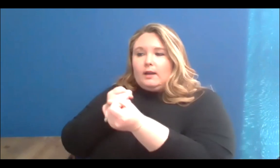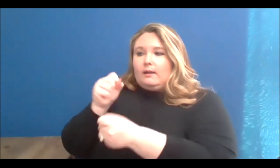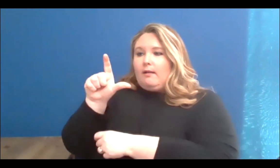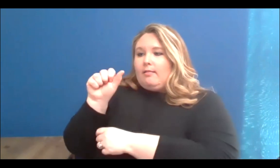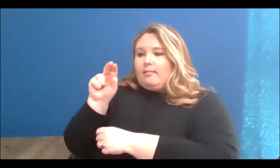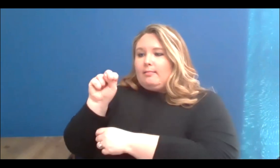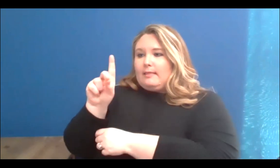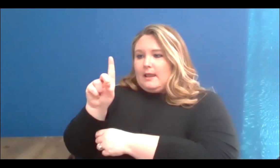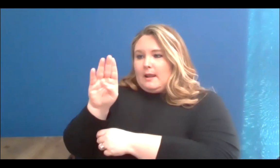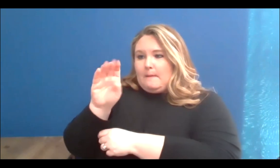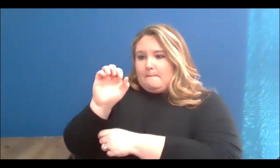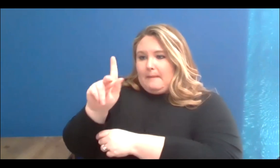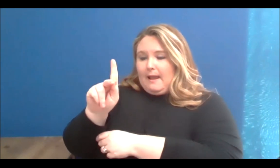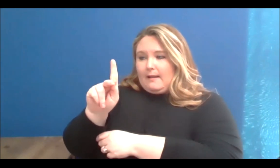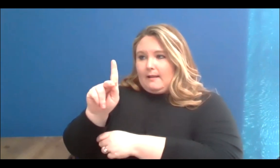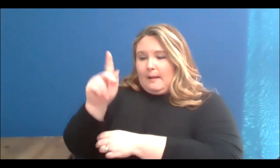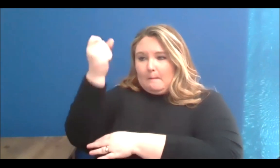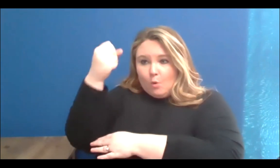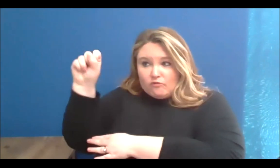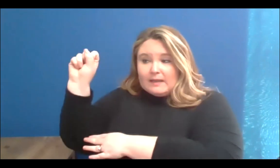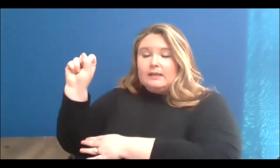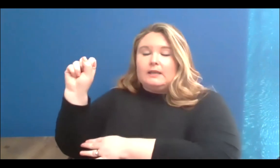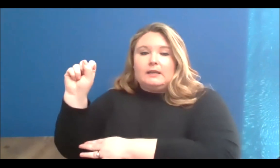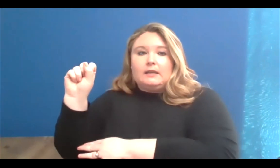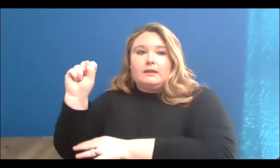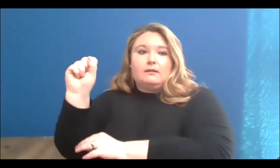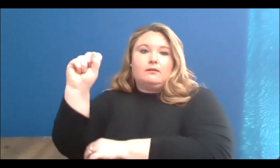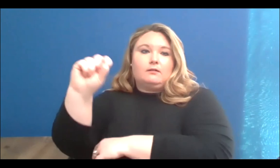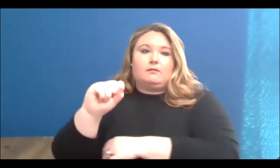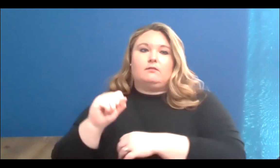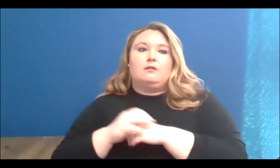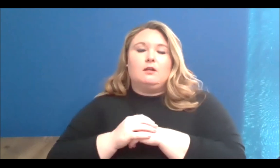supporting Land Back movements from Mi'kmaqi to Wet'suwet'en to here